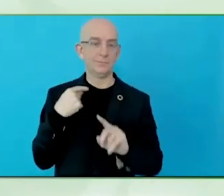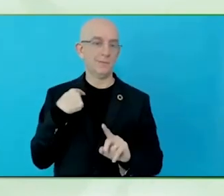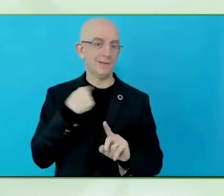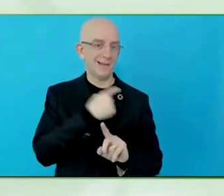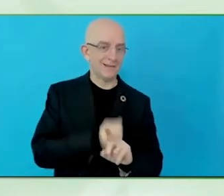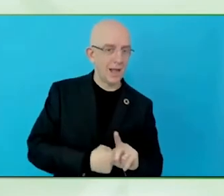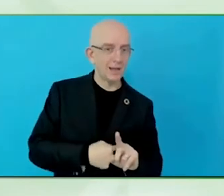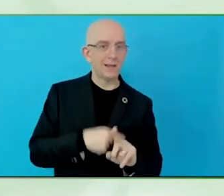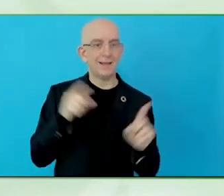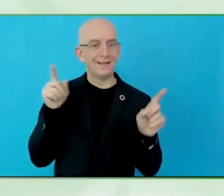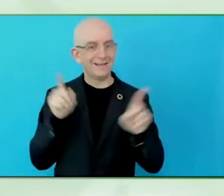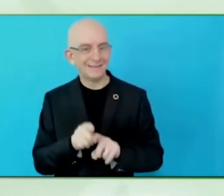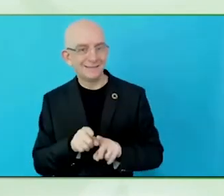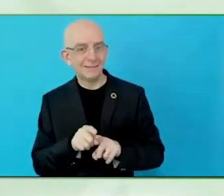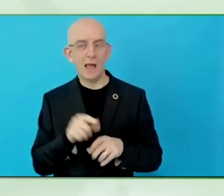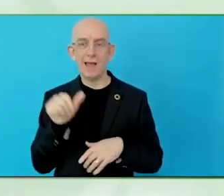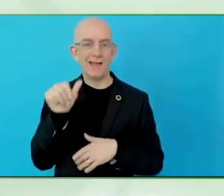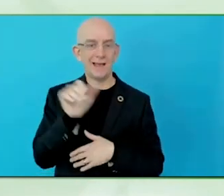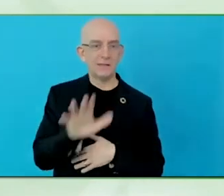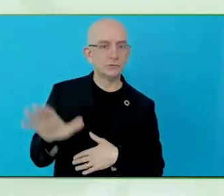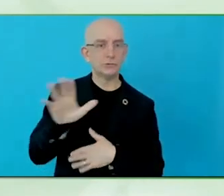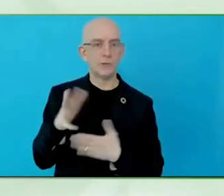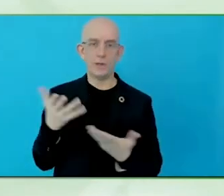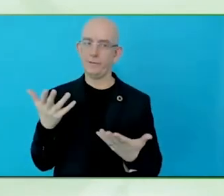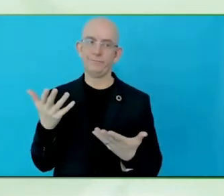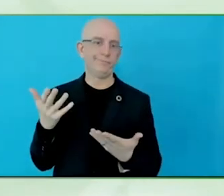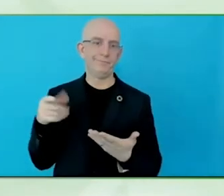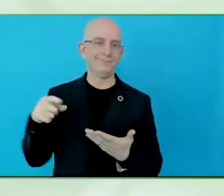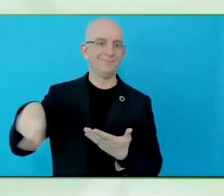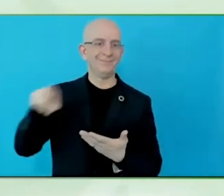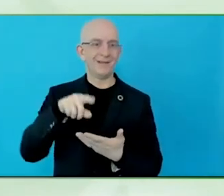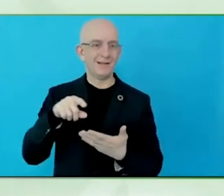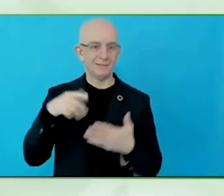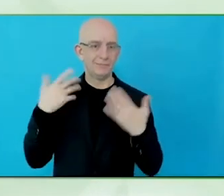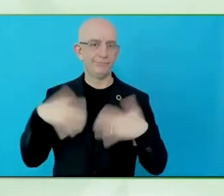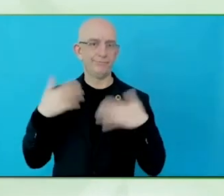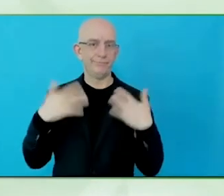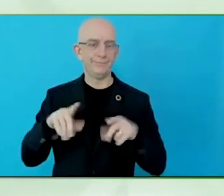So, a global standard that keeps this in mind, well, you know, it is